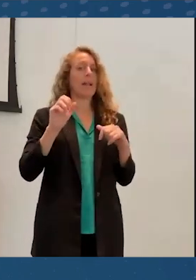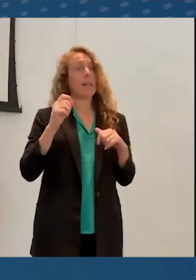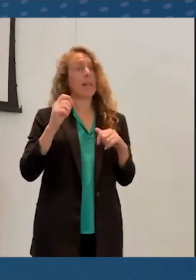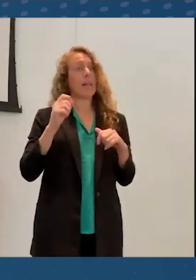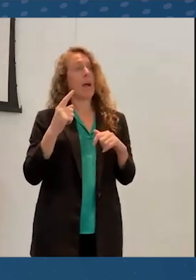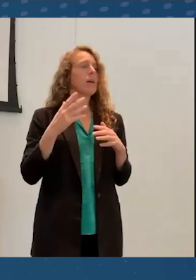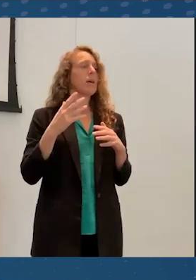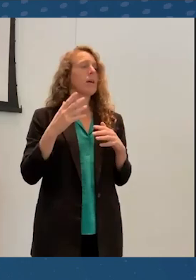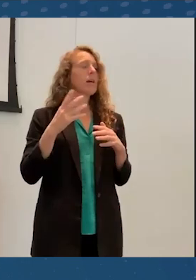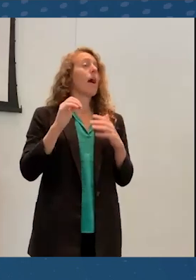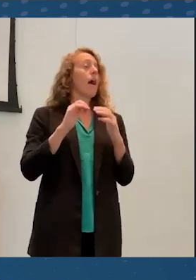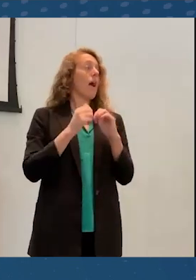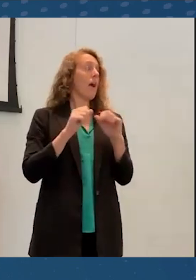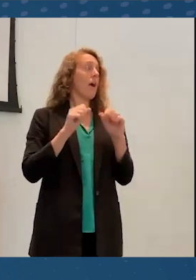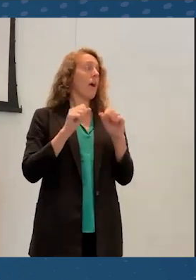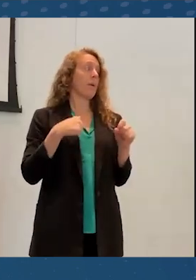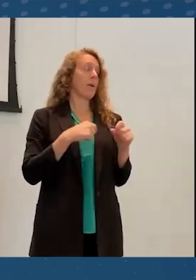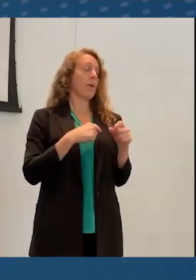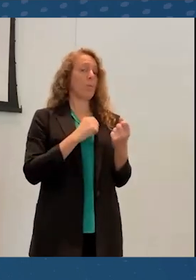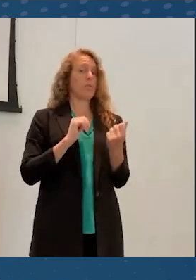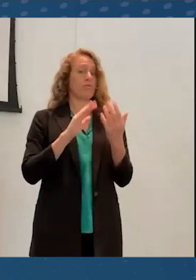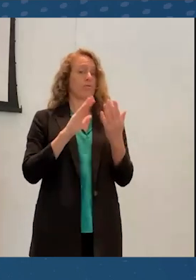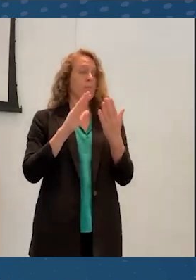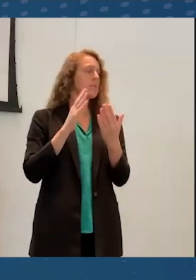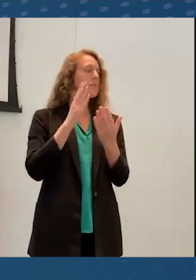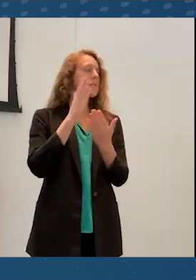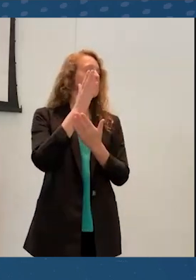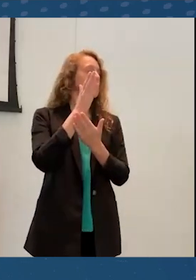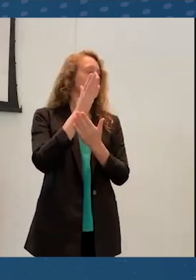These are some initial groupings that I've actually